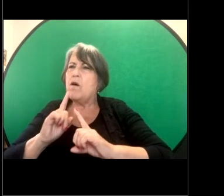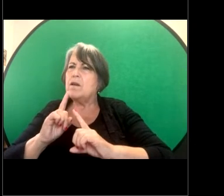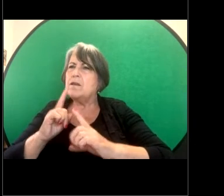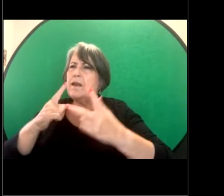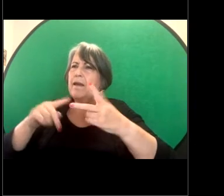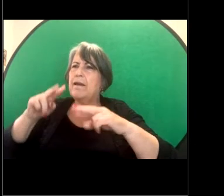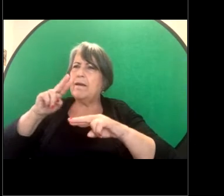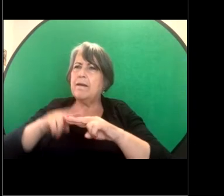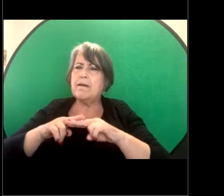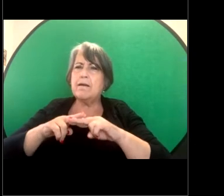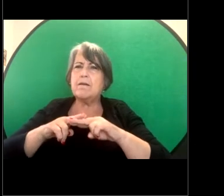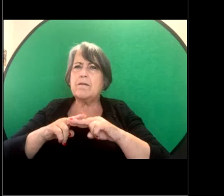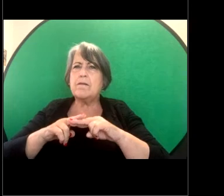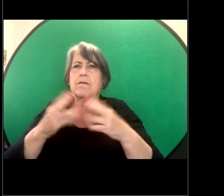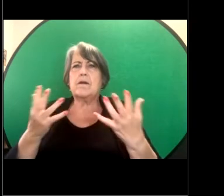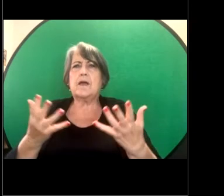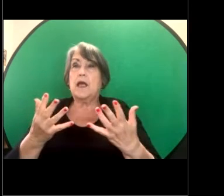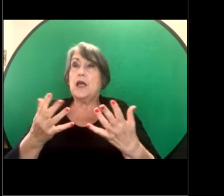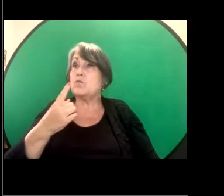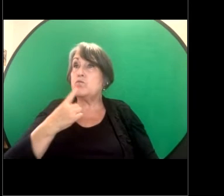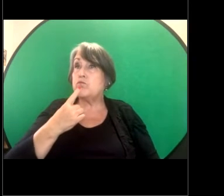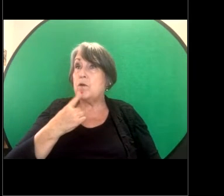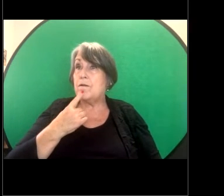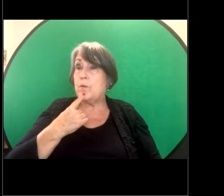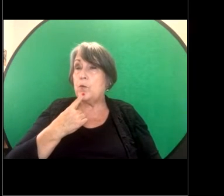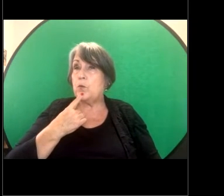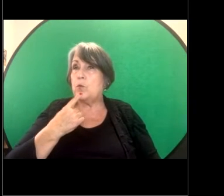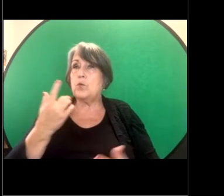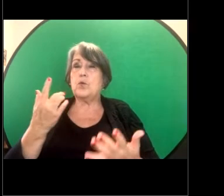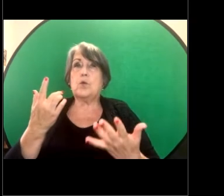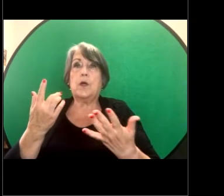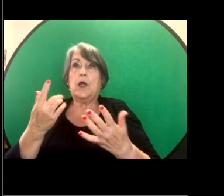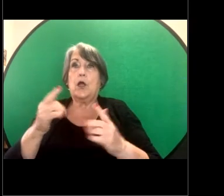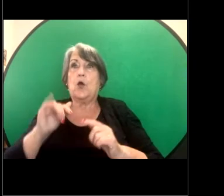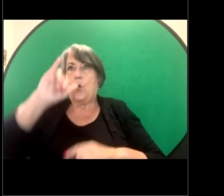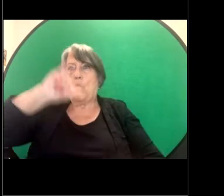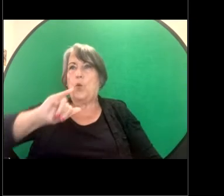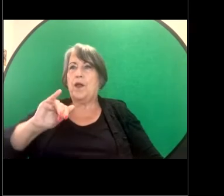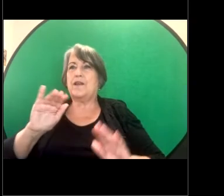you know, it's preferable to go to the Australian Human Rights Commission in that context,